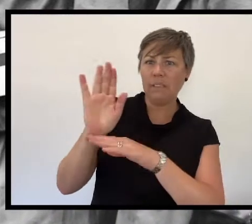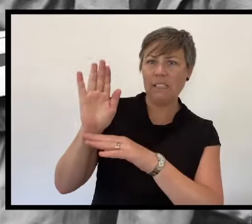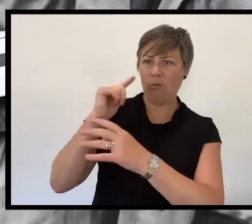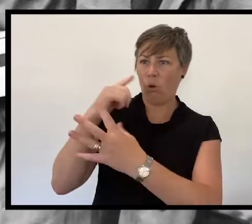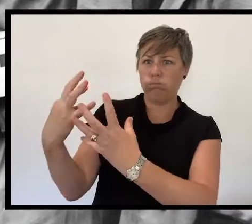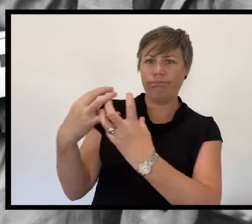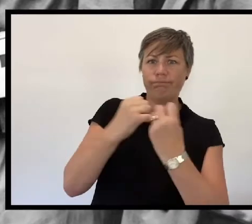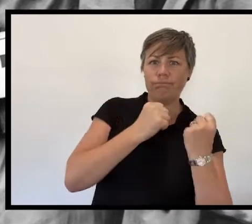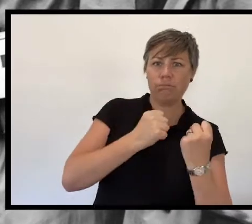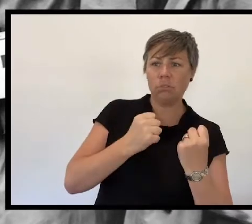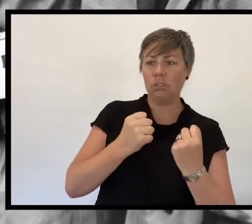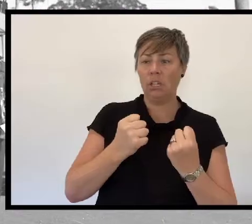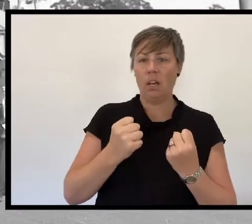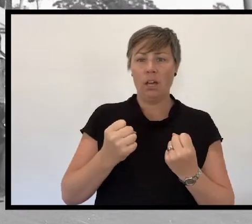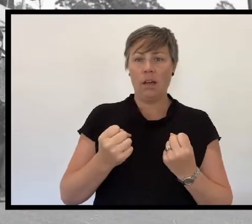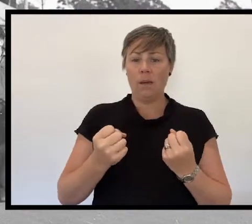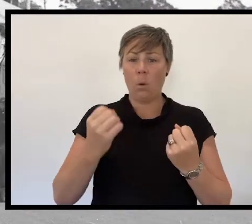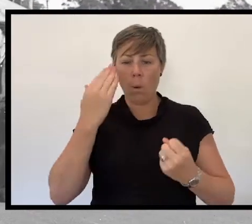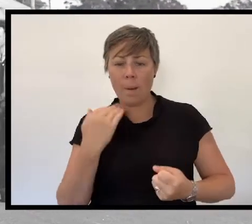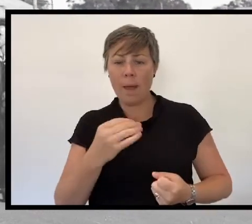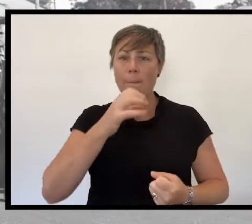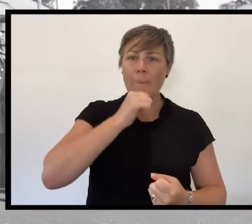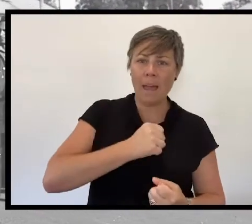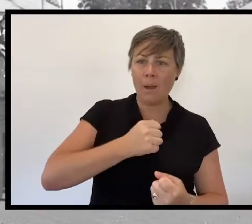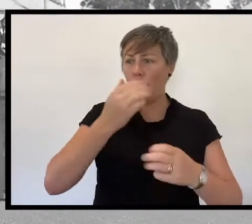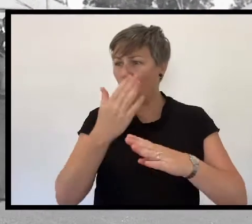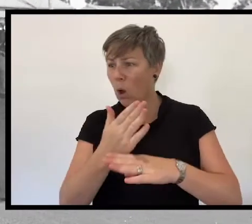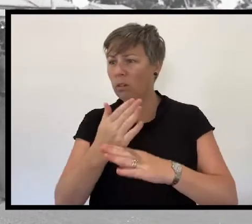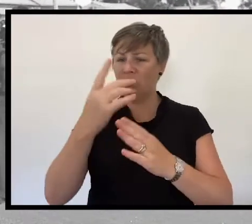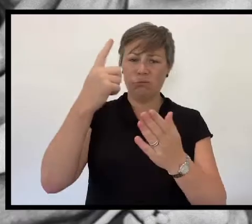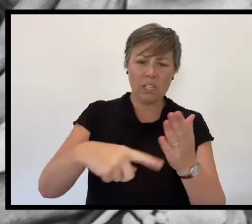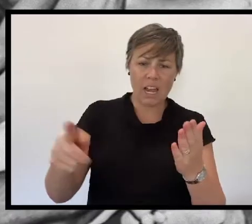austerity, internment, discrimination and injustice.